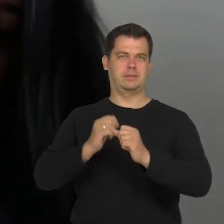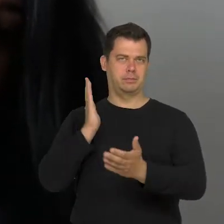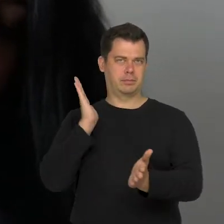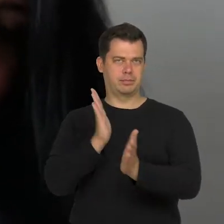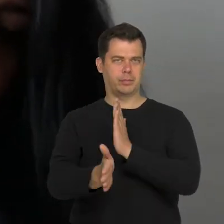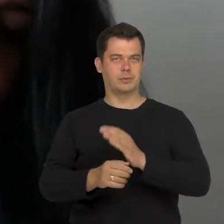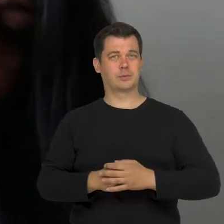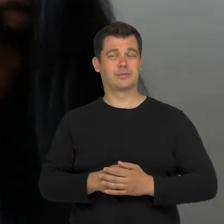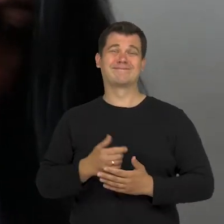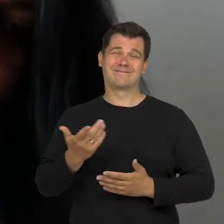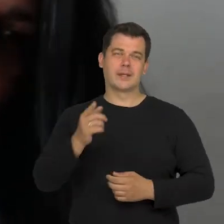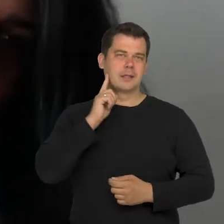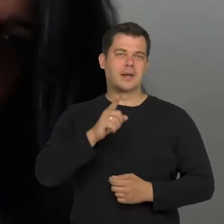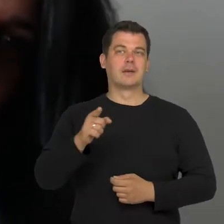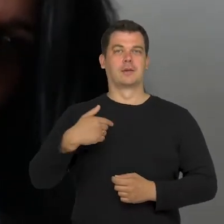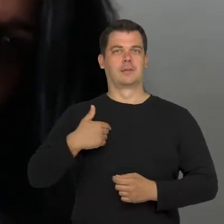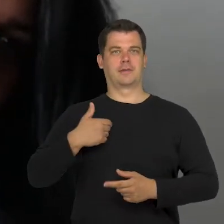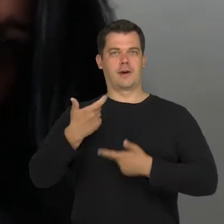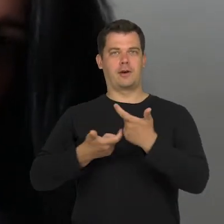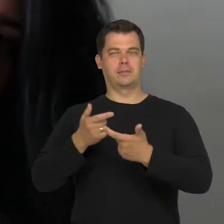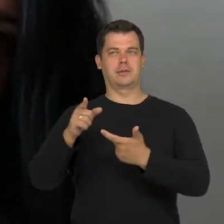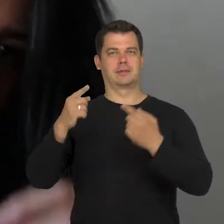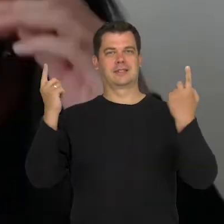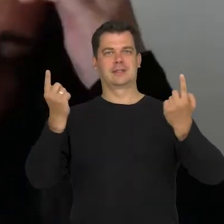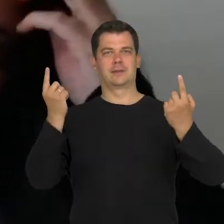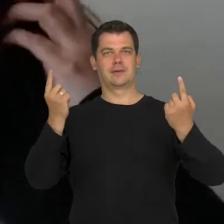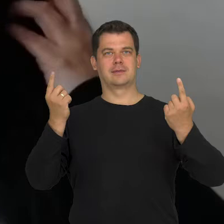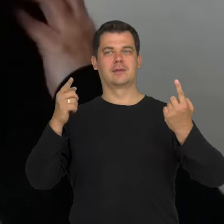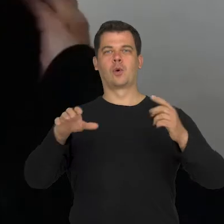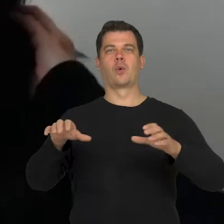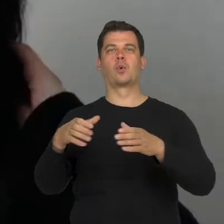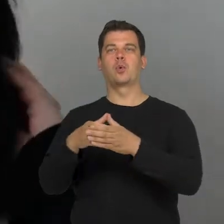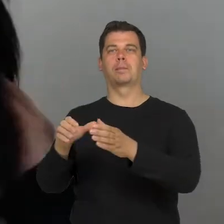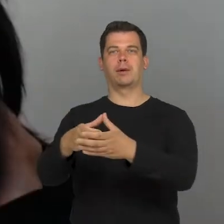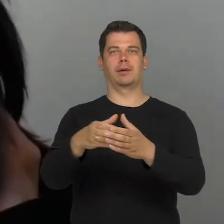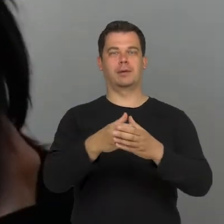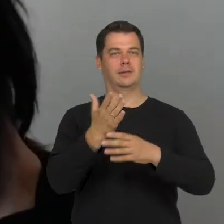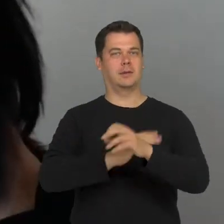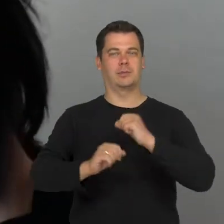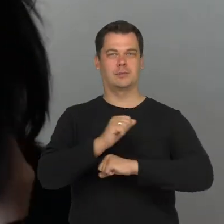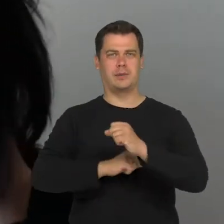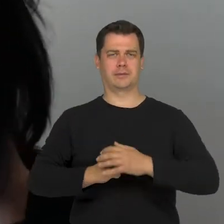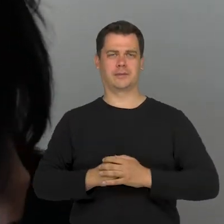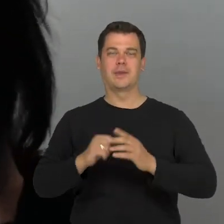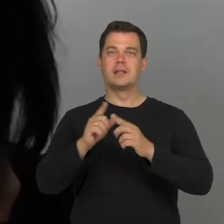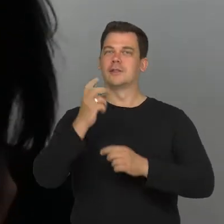and in reality, we create that category of disability. An interesting case, if we look at Cracow,